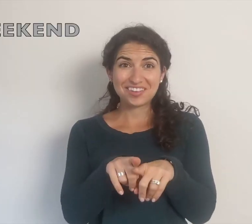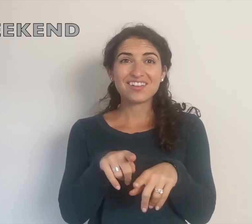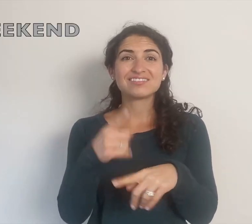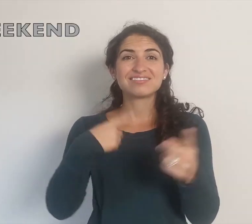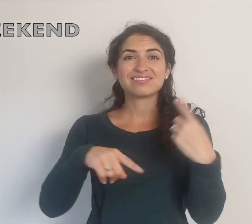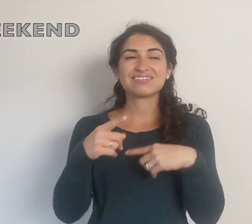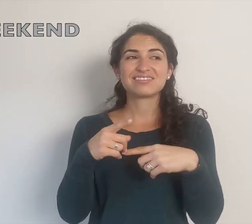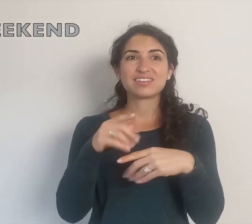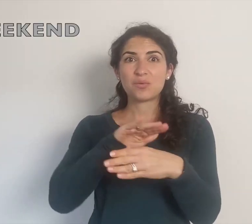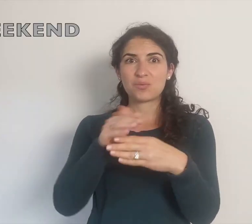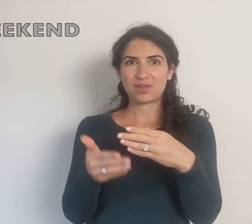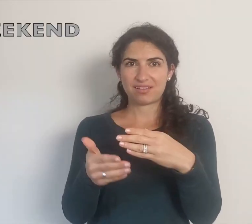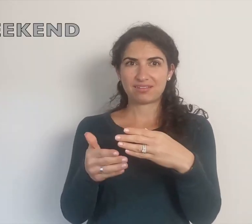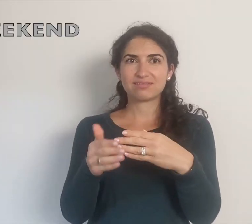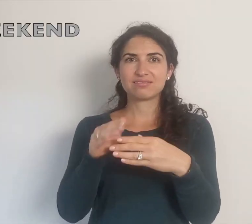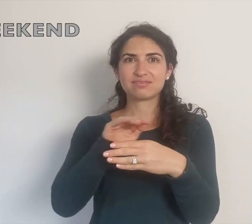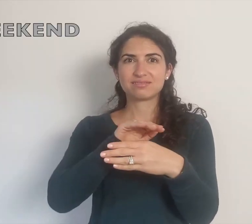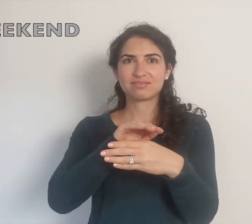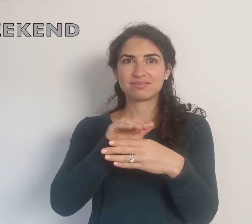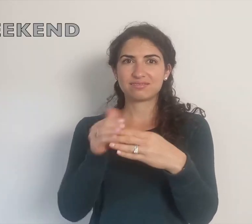Also, it is sometimes signed WEEKEND.